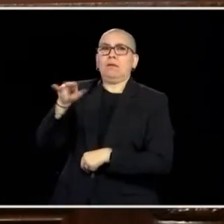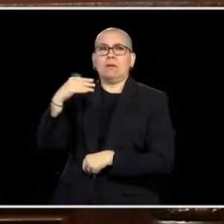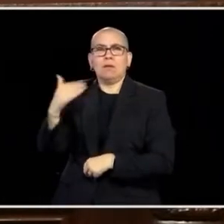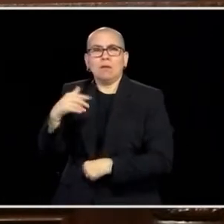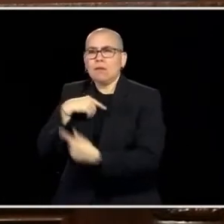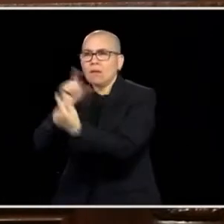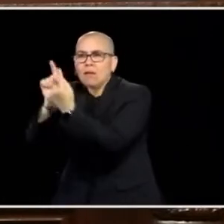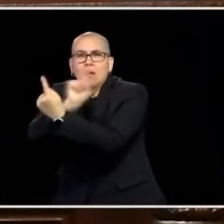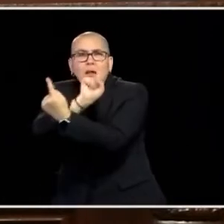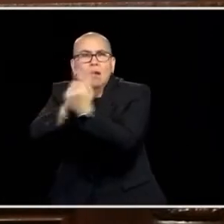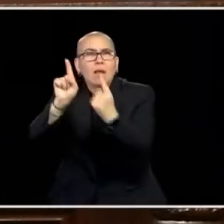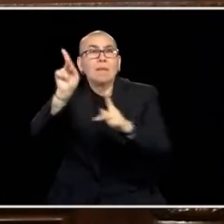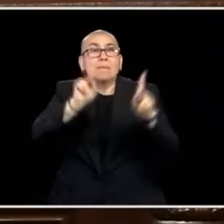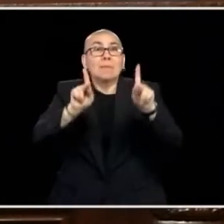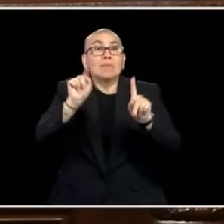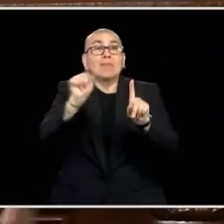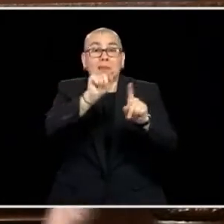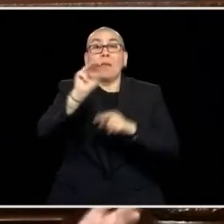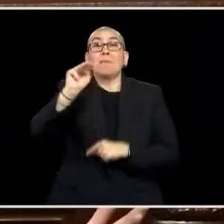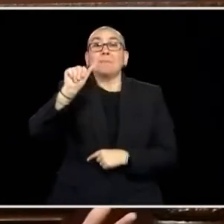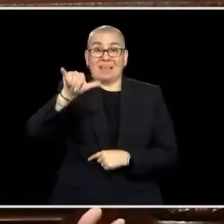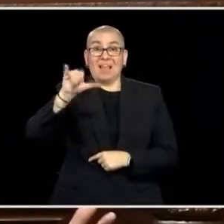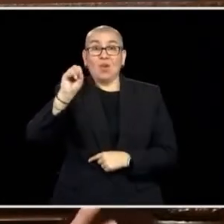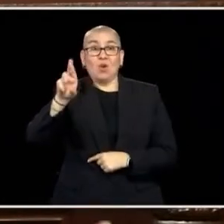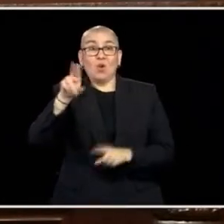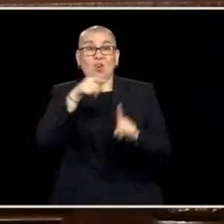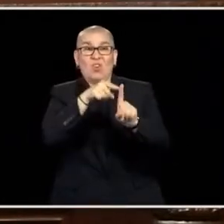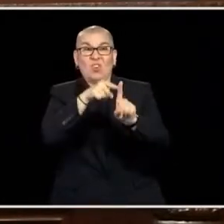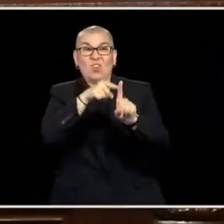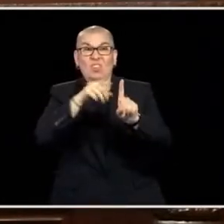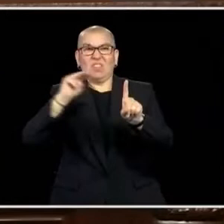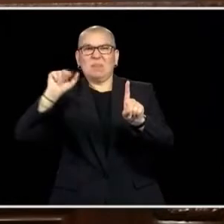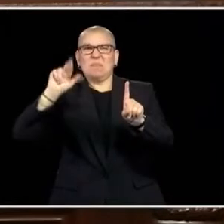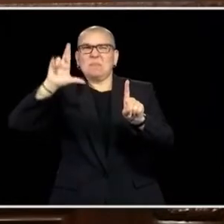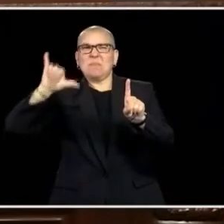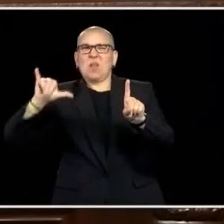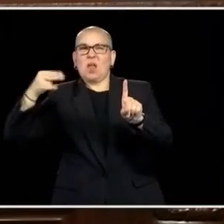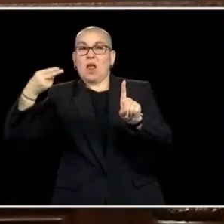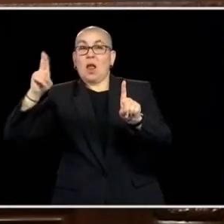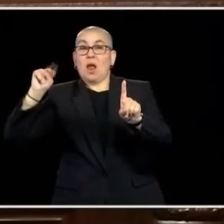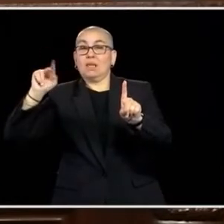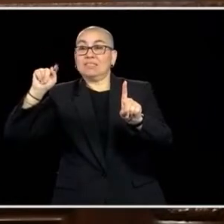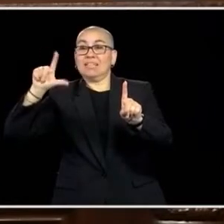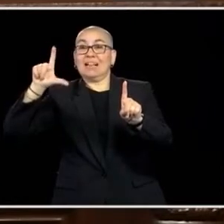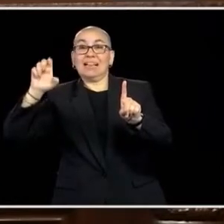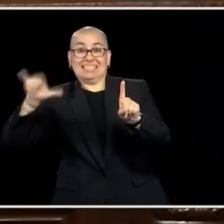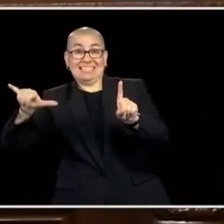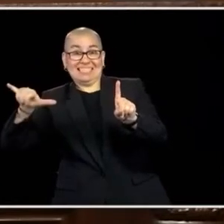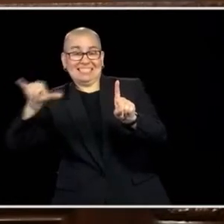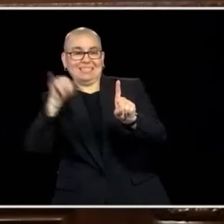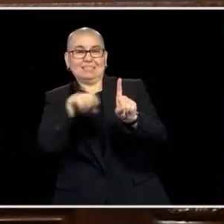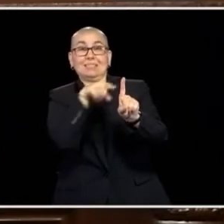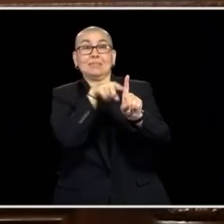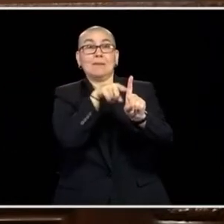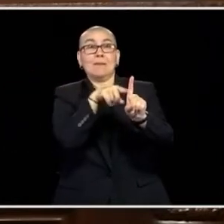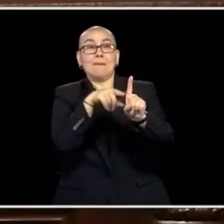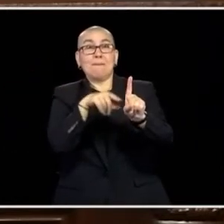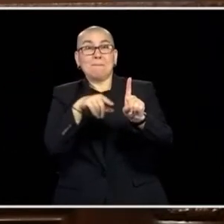I MET WAS MAYOR MARY HUNTLEY. NOW, LIKE SO MANY MAYORS WHO ARE HERE AND MANY OF YOU WHO WERE MAYORS, THAT'S A JOB OF